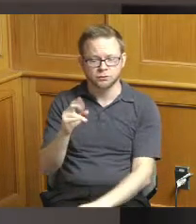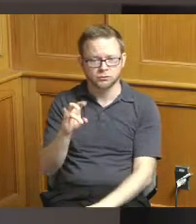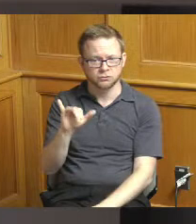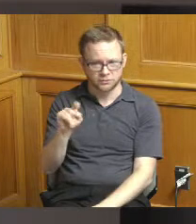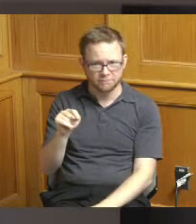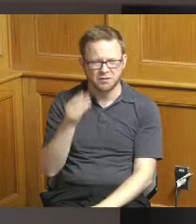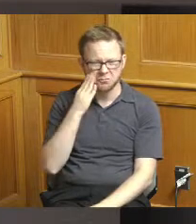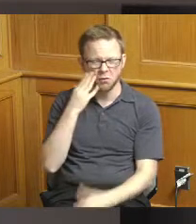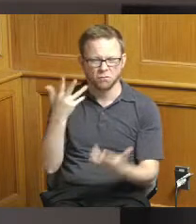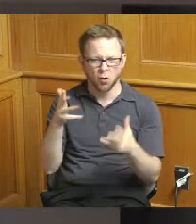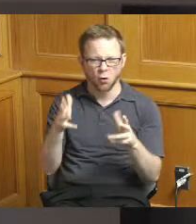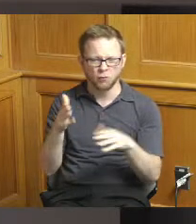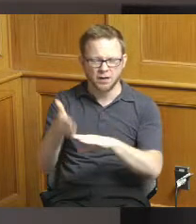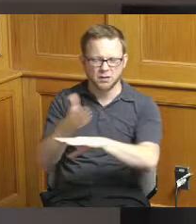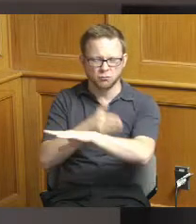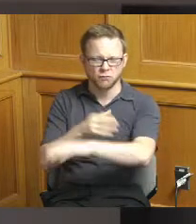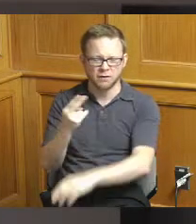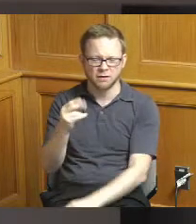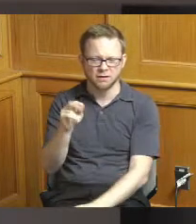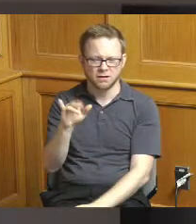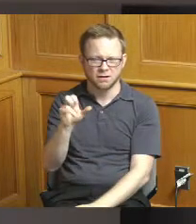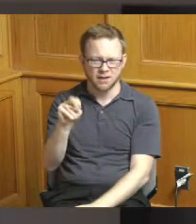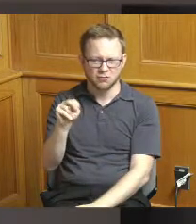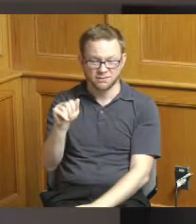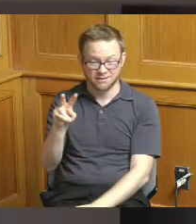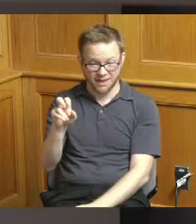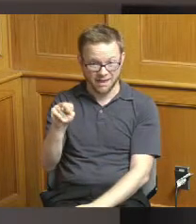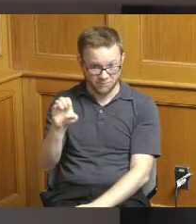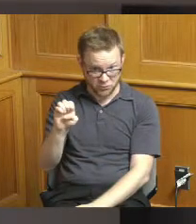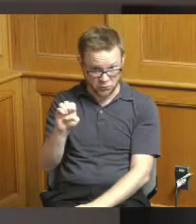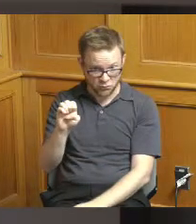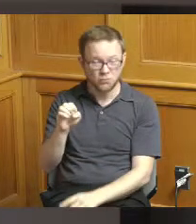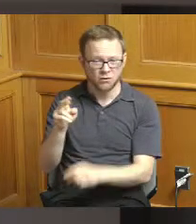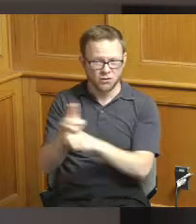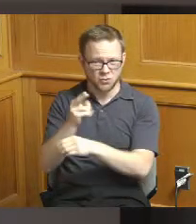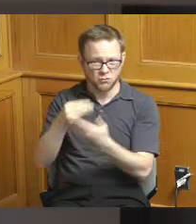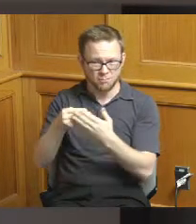project that they're working on now with ODOT and then also our the recent capitals